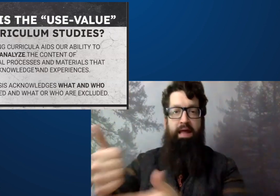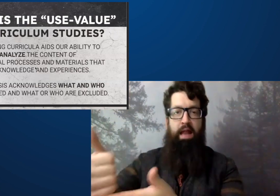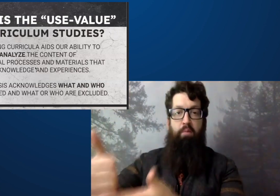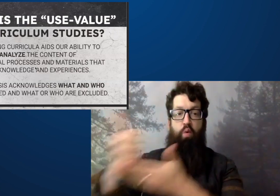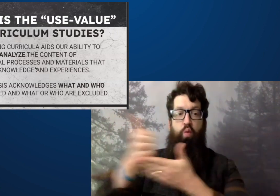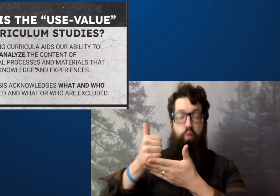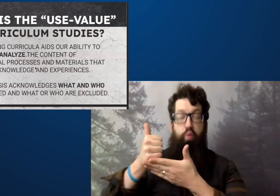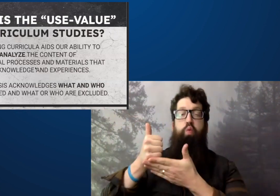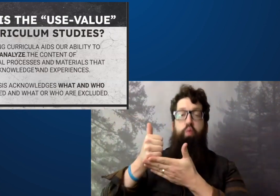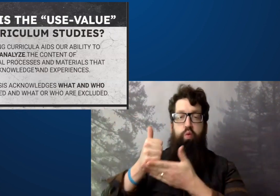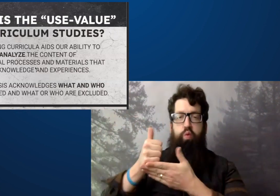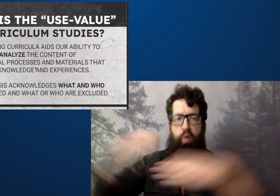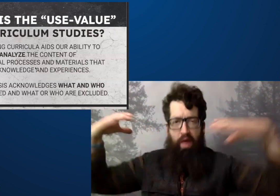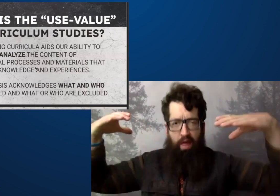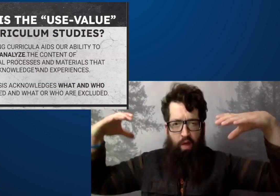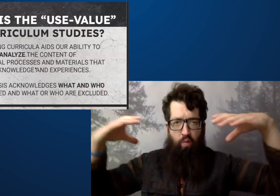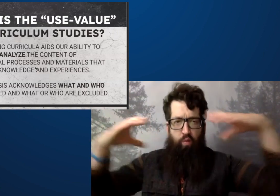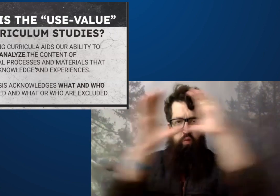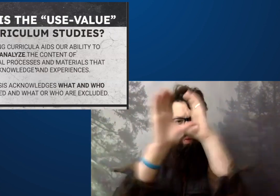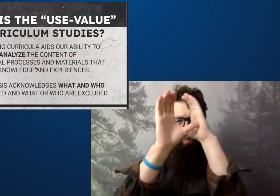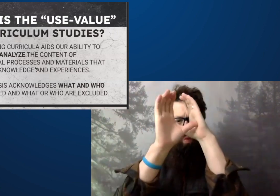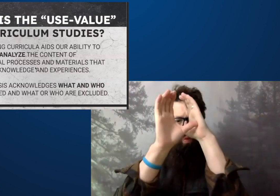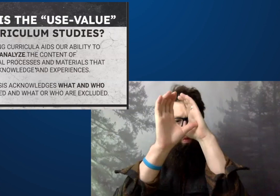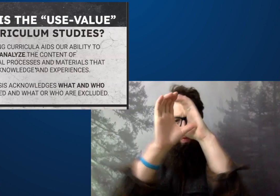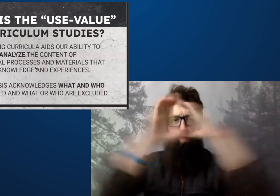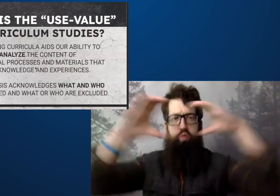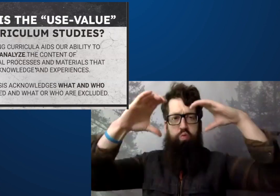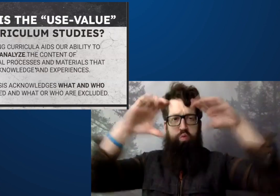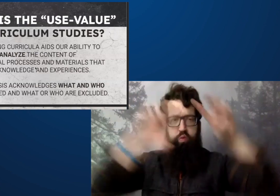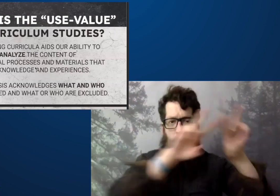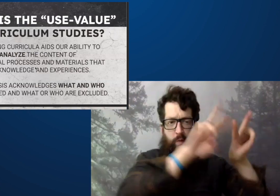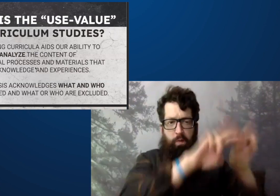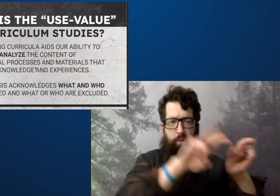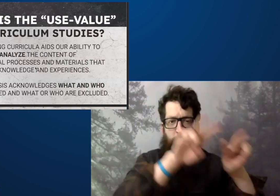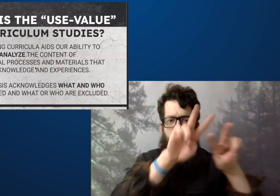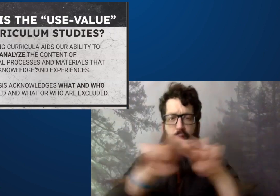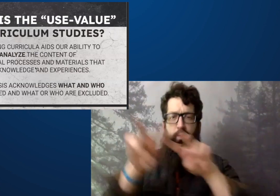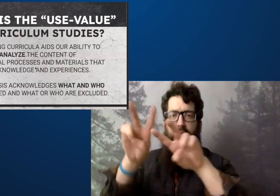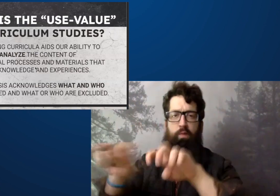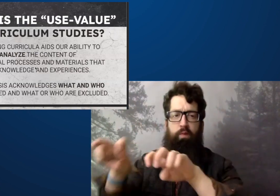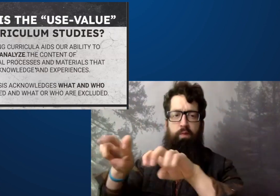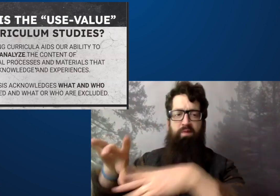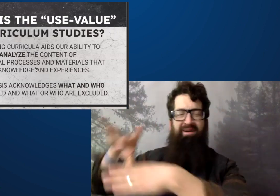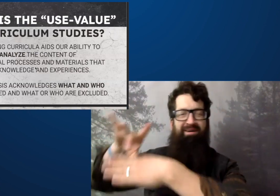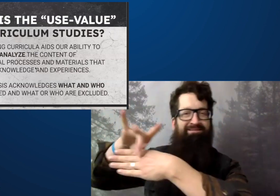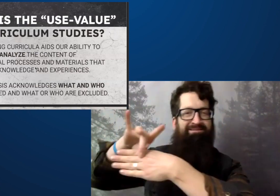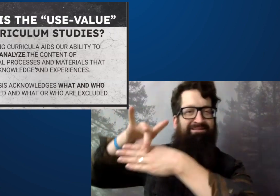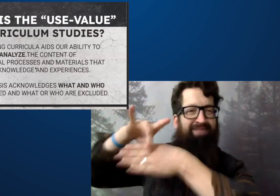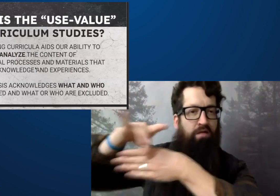Research of curriculum helps us to really critically analyze or have a critical